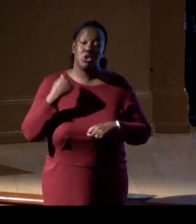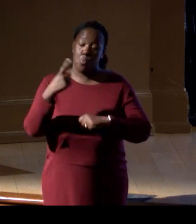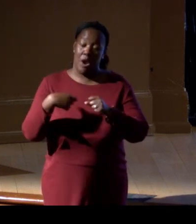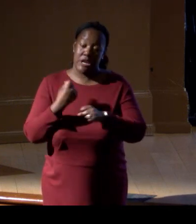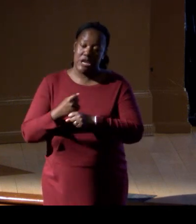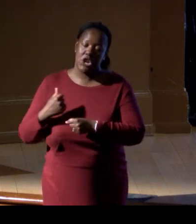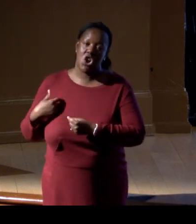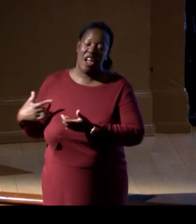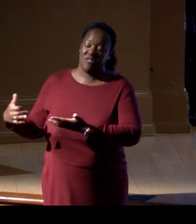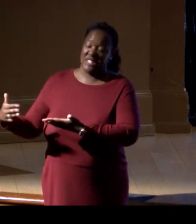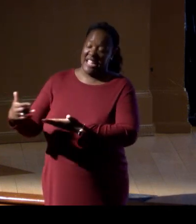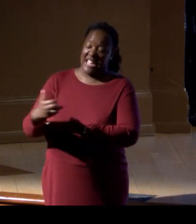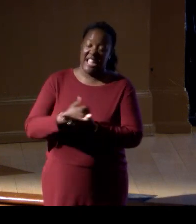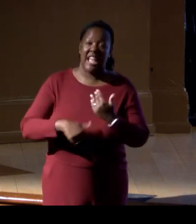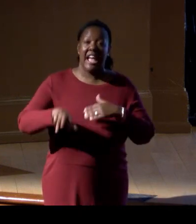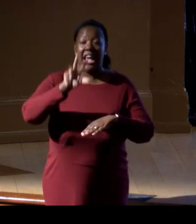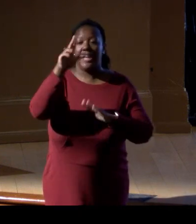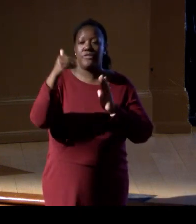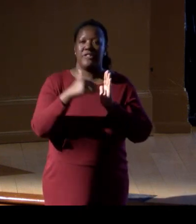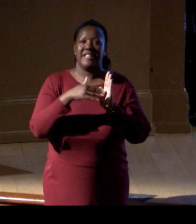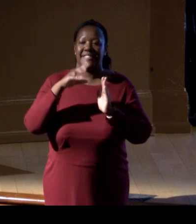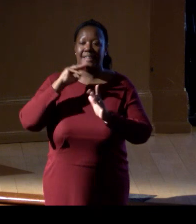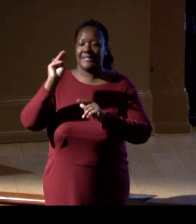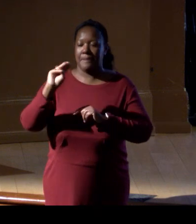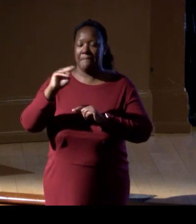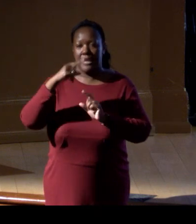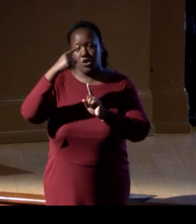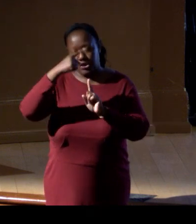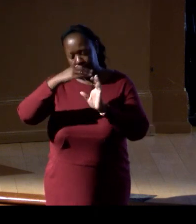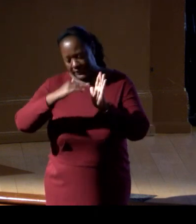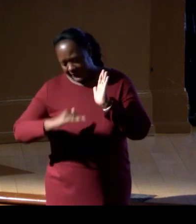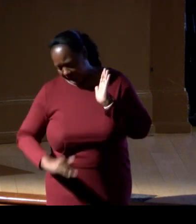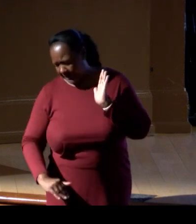almost to the EEZ, Central Gulf of Mexico,